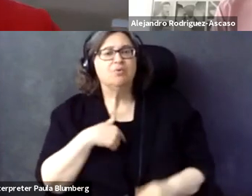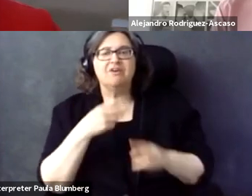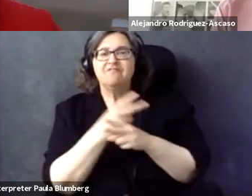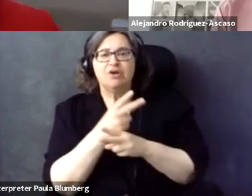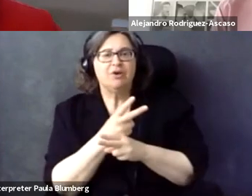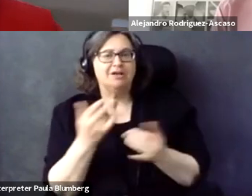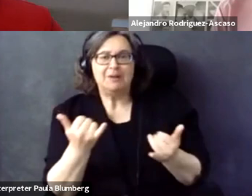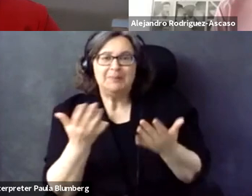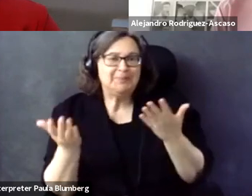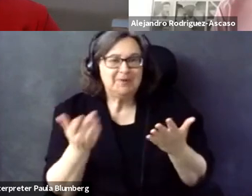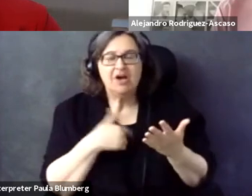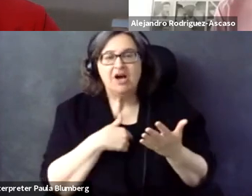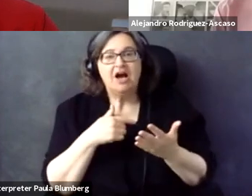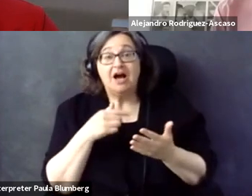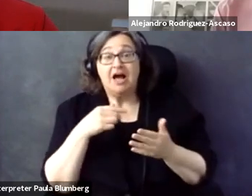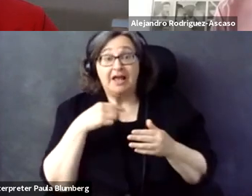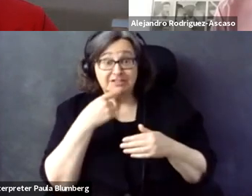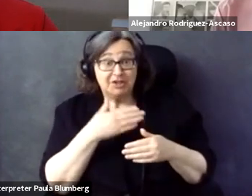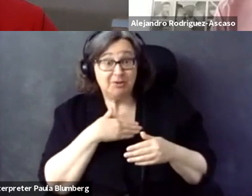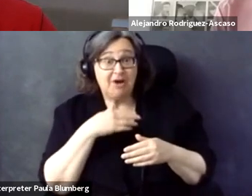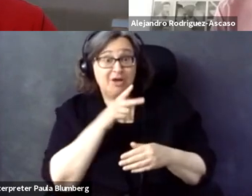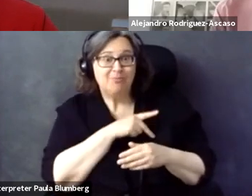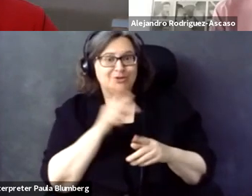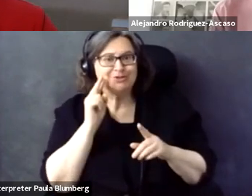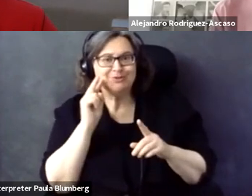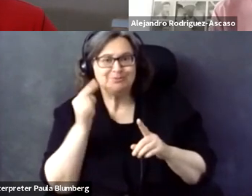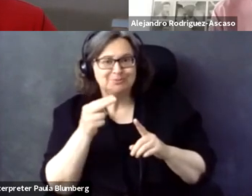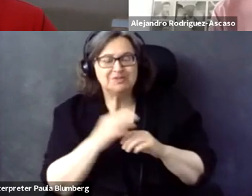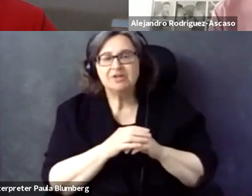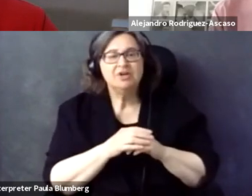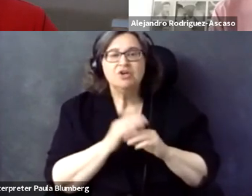that to any legal requirements? >> SHADI ABOU-ZAHRA: We are